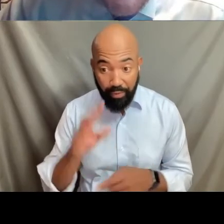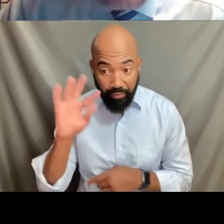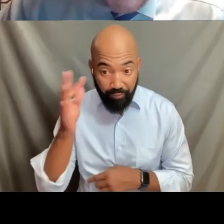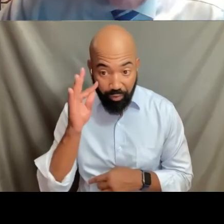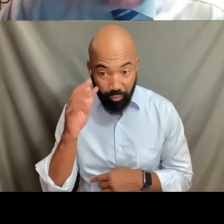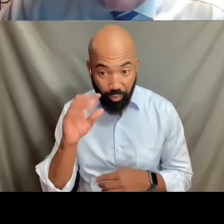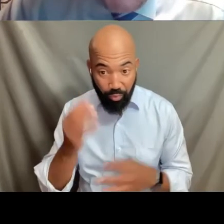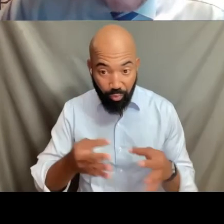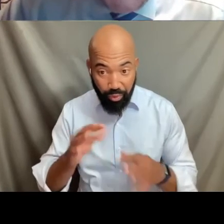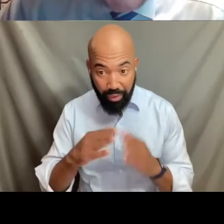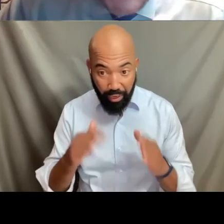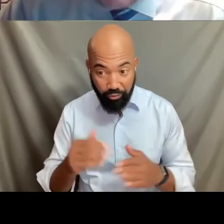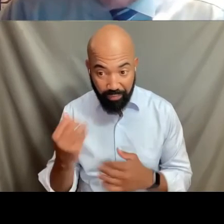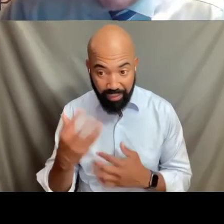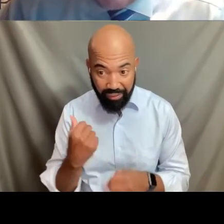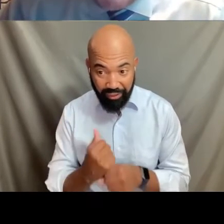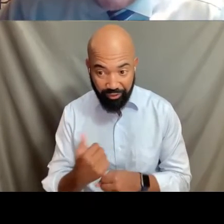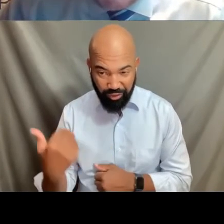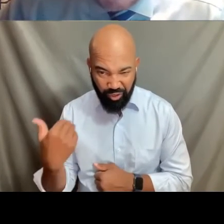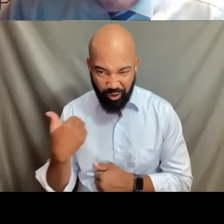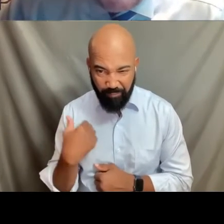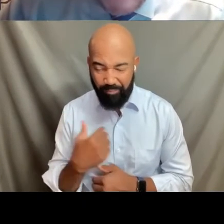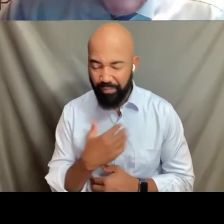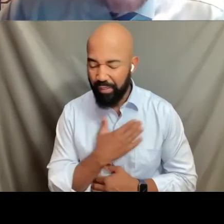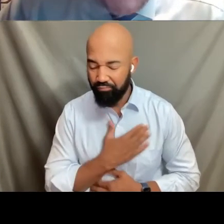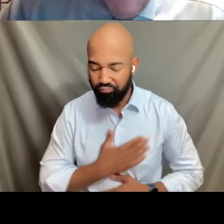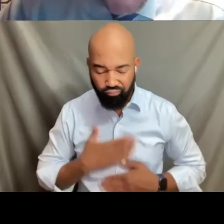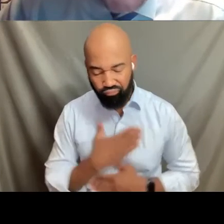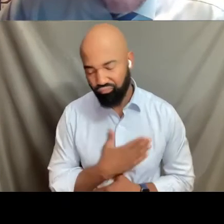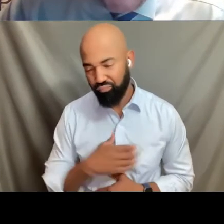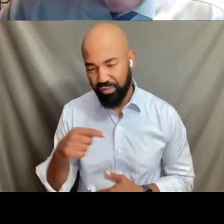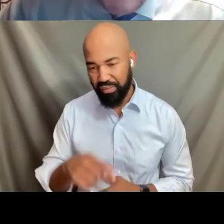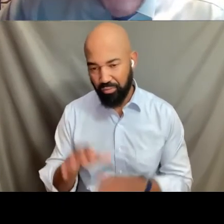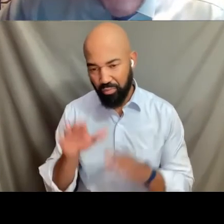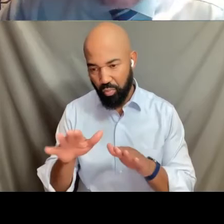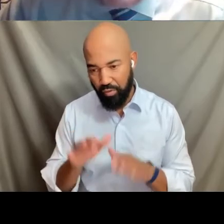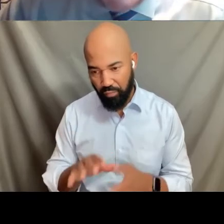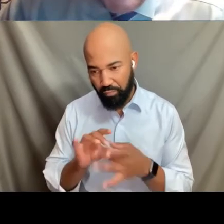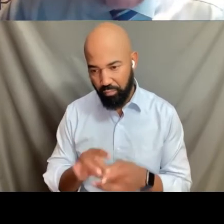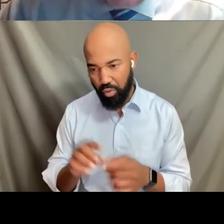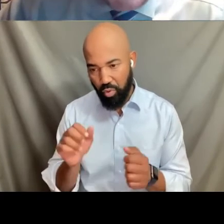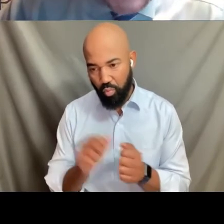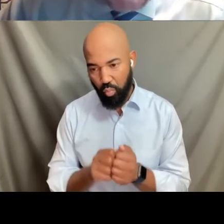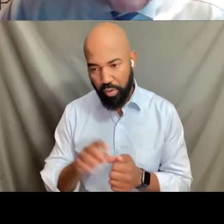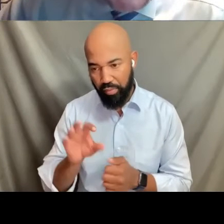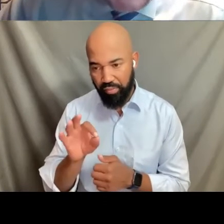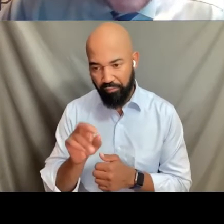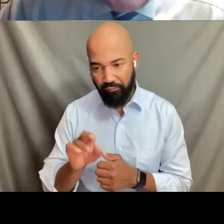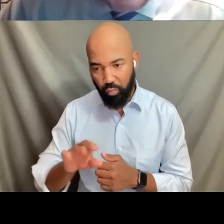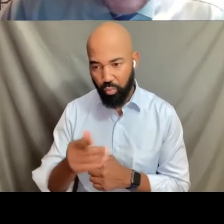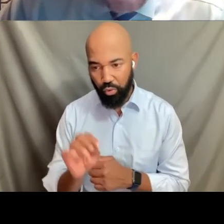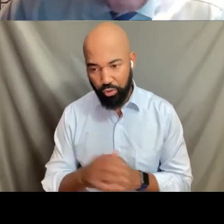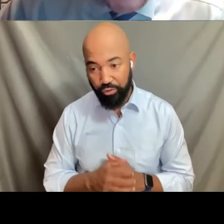I've enjoyed this excellent relationship with FORGE. At the time, Loree came to me and said,